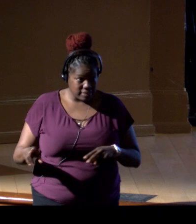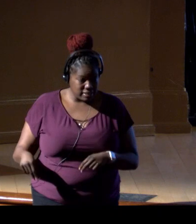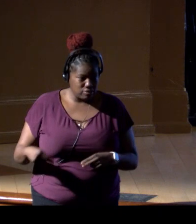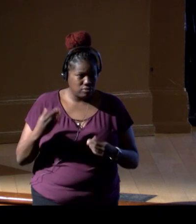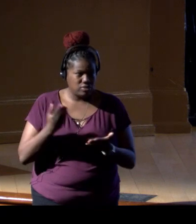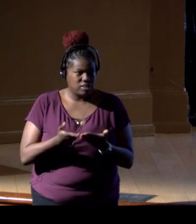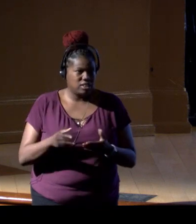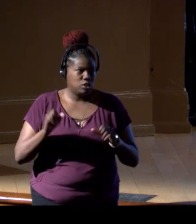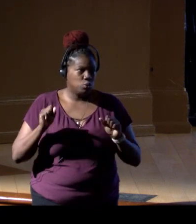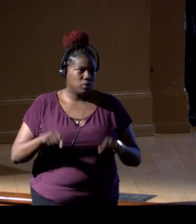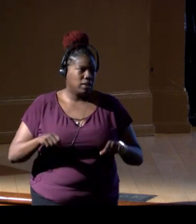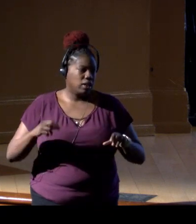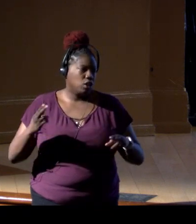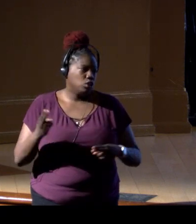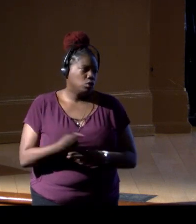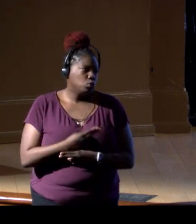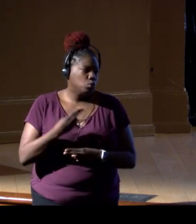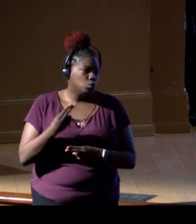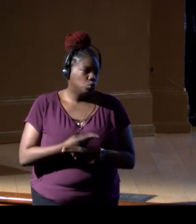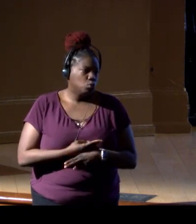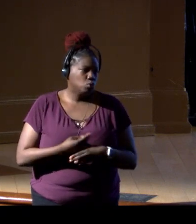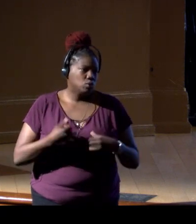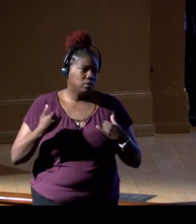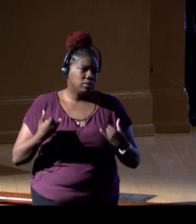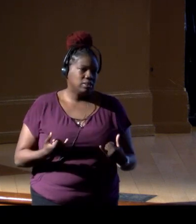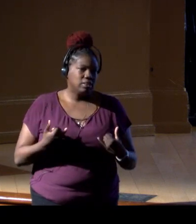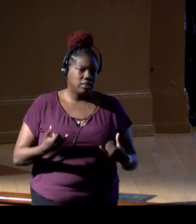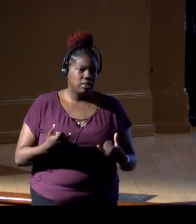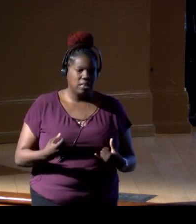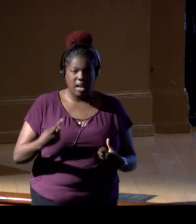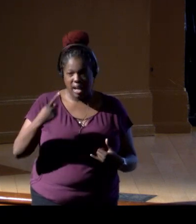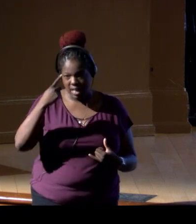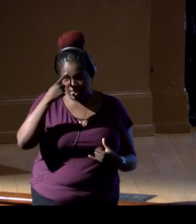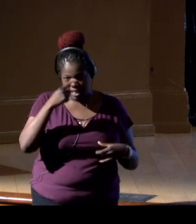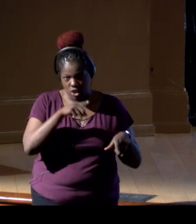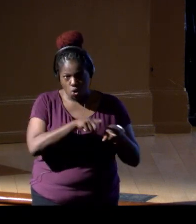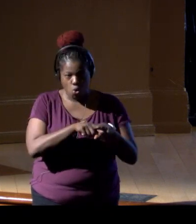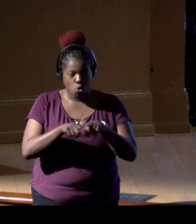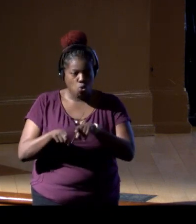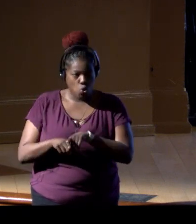that we can certainly use here and now. I think there's also, in the future,